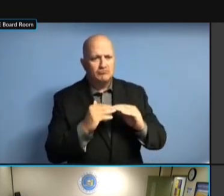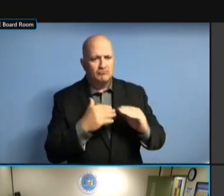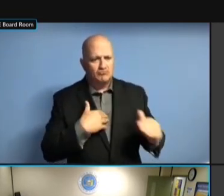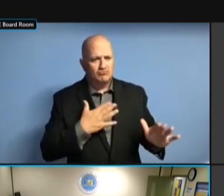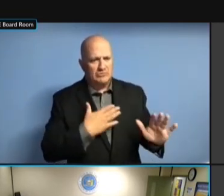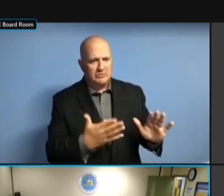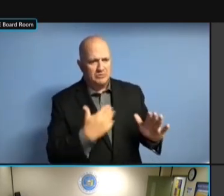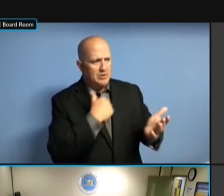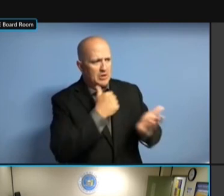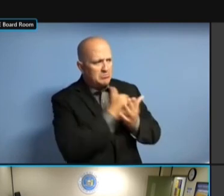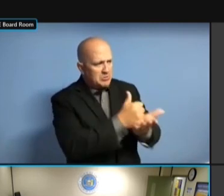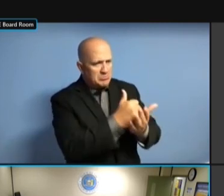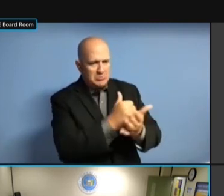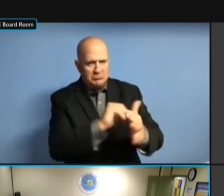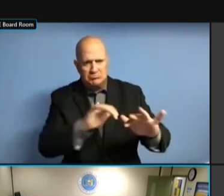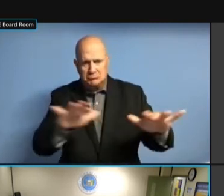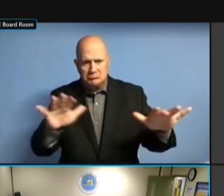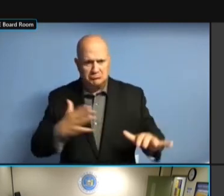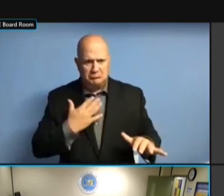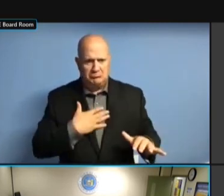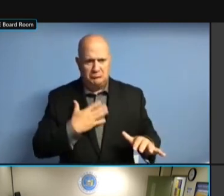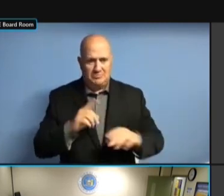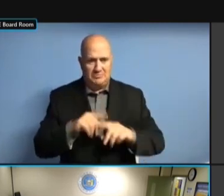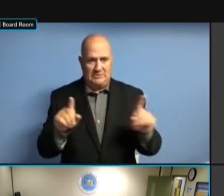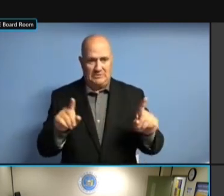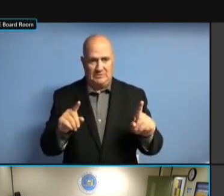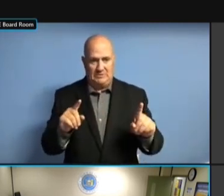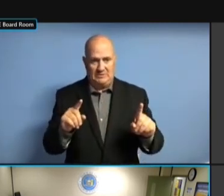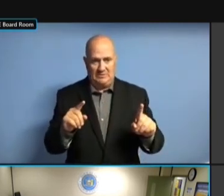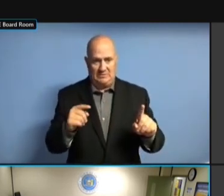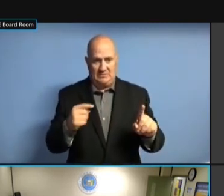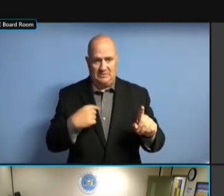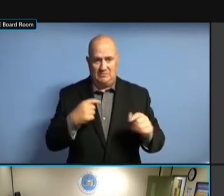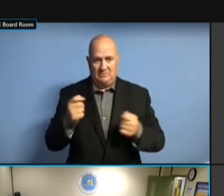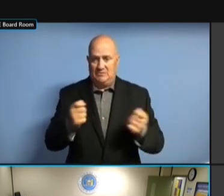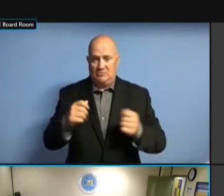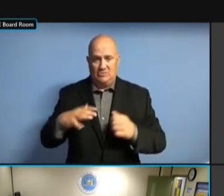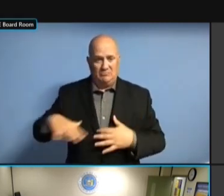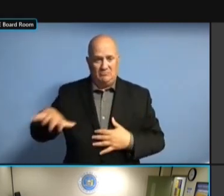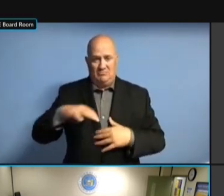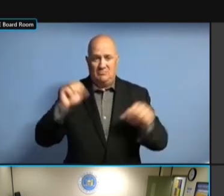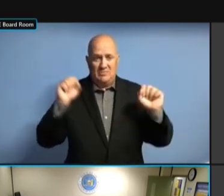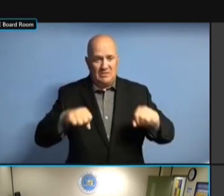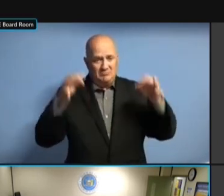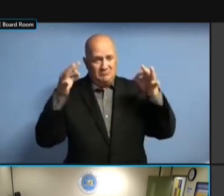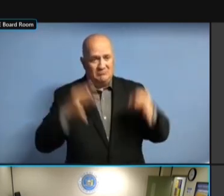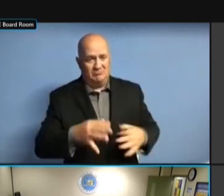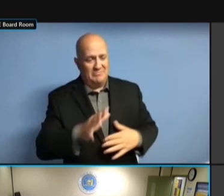CAN'T JUST ADMINISTRATIVELY CLOSE CAN'T JUST ADMINISTRATIVELY CLOSE COMMITTEES CAN'T JUST ADMINISTRATIVELY CLOSE COMMITTEES THAT CAN'T JUST ADMINISTRATIVELY CLOSE COMMITTEES THAT I CAN'T JUST ADMINISTRATIVELY CLOSE COMMITTEES THAT I KNOW CLOSE COMMITTEES THAT I KNOW CLOSE COMMITTEES THAT I KNOW THERE CLOSE COMMITTEES THAT I KNOW THERE ARE CLOSE COMMITTEES THAT I KNOW THERE ARE ISSUES. THERE ARE ISSUES. THERE ARE ISSUES. AND THERE ARE ISSUES. AND SO THERE ARE ISSUES. AND SO RIGHT THERE ARE ISSUES. AND SO RIGHT NOW, THERE ARE ISSUES. AND SO RIGHT NOW, THAT'S THERE ARE ISSUES. AND SO RIGHT NOW, THAT'S THE AND SO RIGHT NOW, THAT'S THE